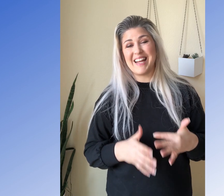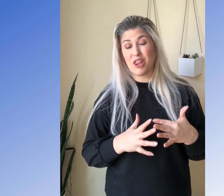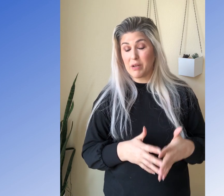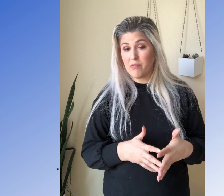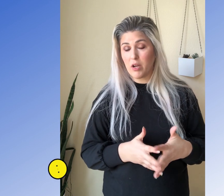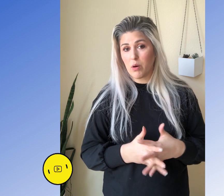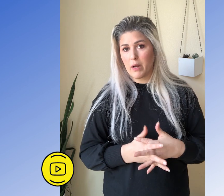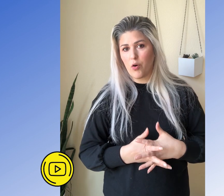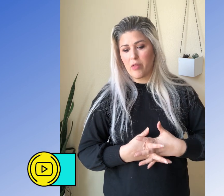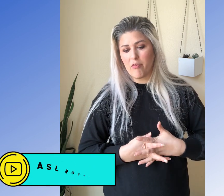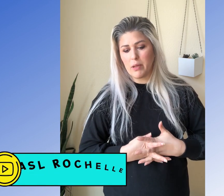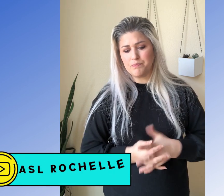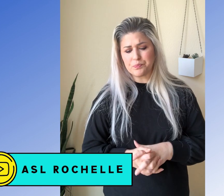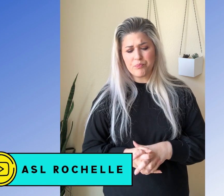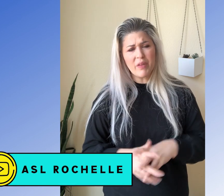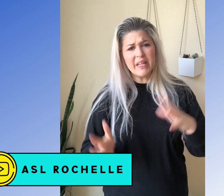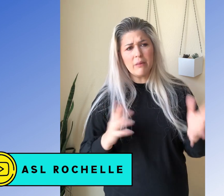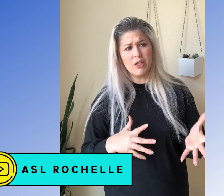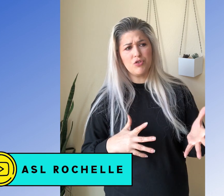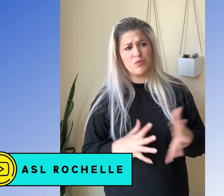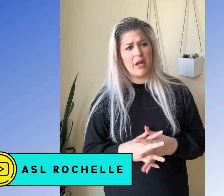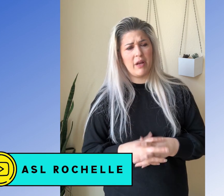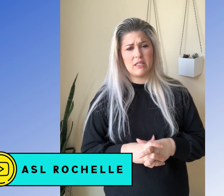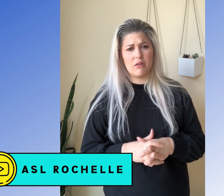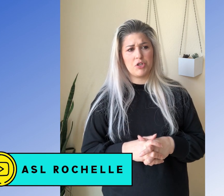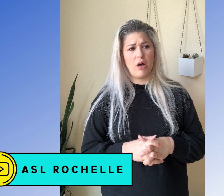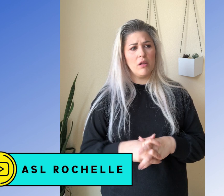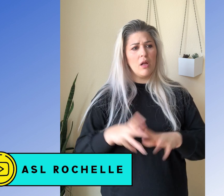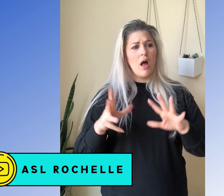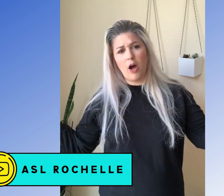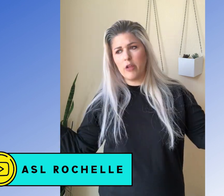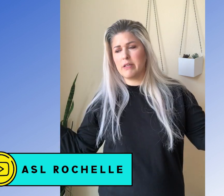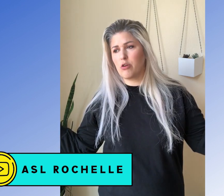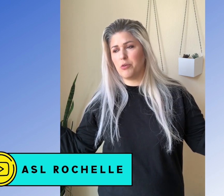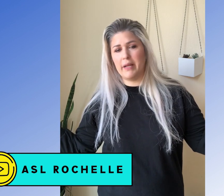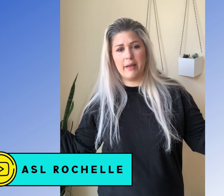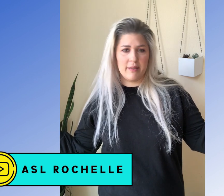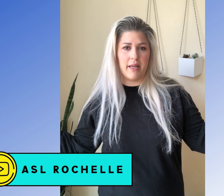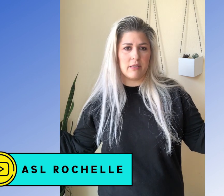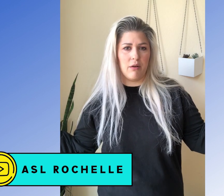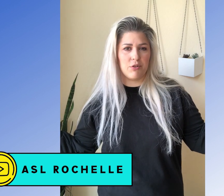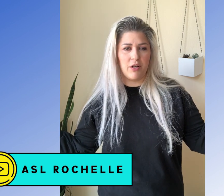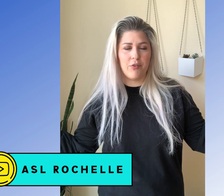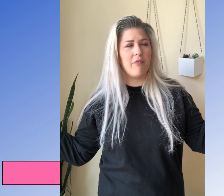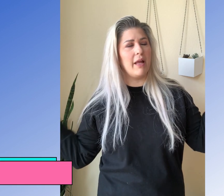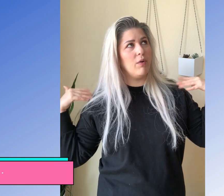day three video where we go over the alphabet. I get on my YouTube channel, ASL, Rochelle, all of my social media is ASL Rochelle. If you're ever like,